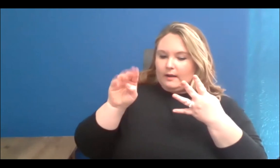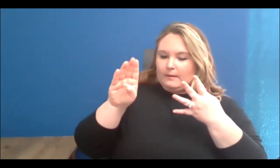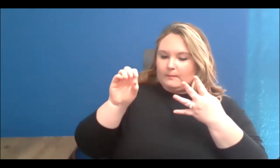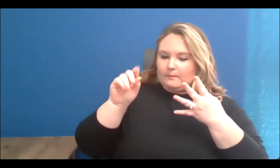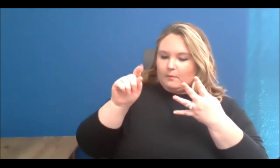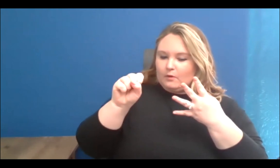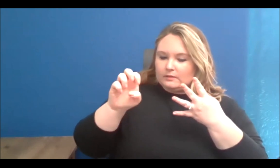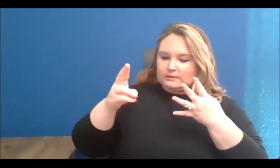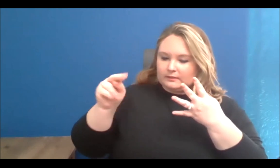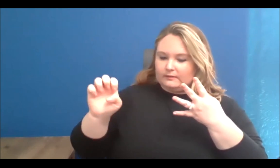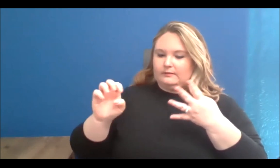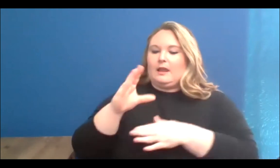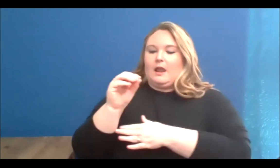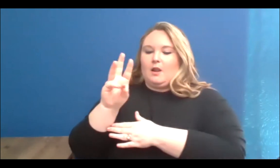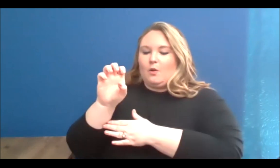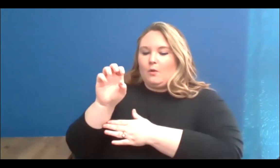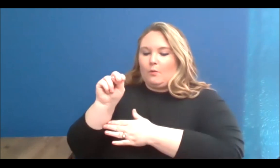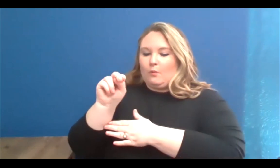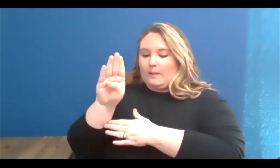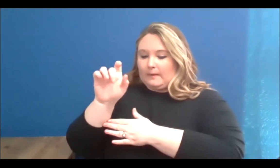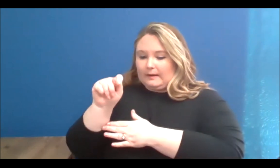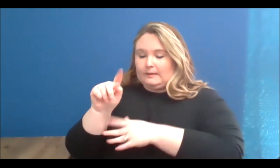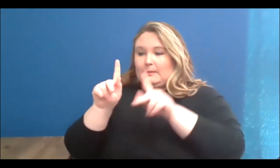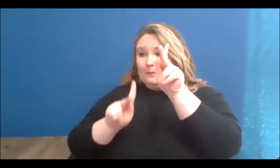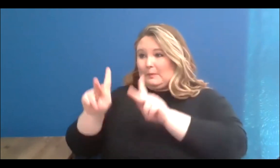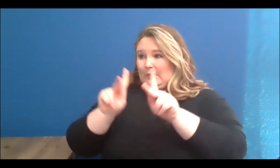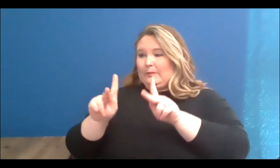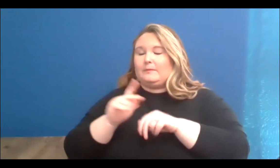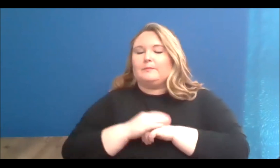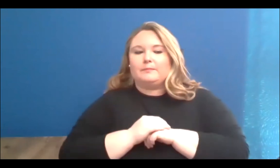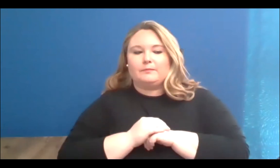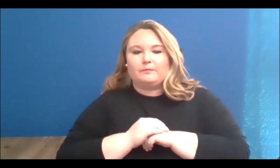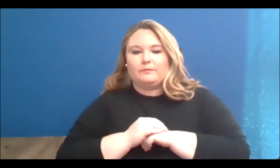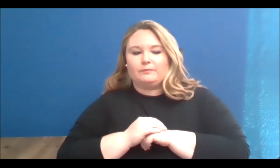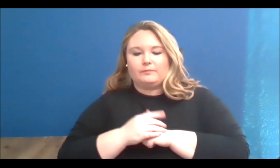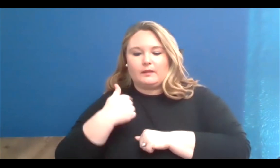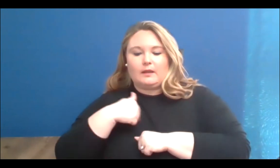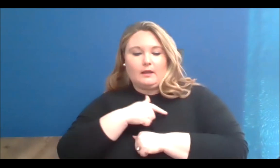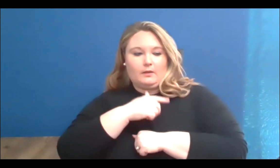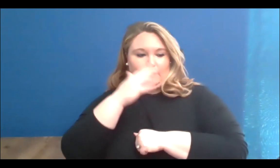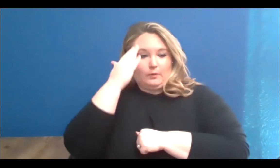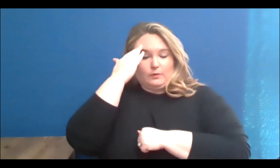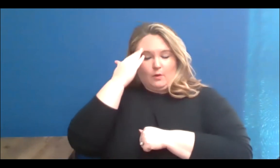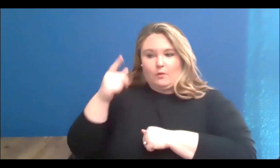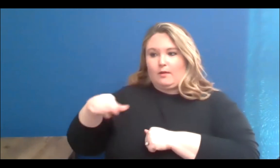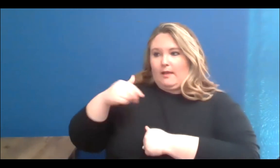I also acknowledge that Tkaronto is covered by Treaty 13 signed with the Mississaugas of the Credit